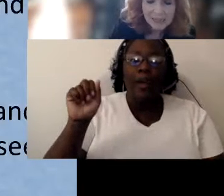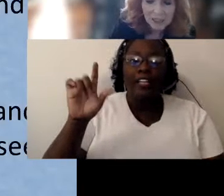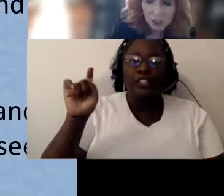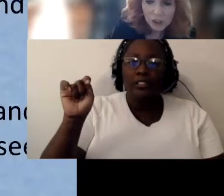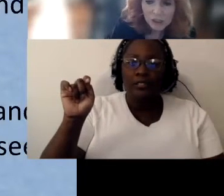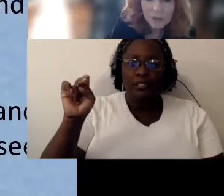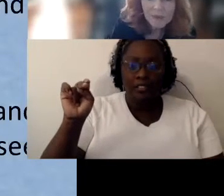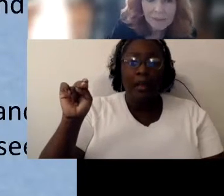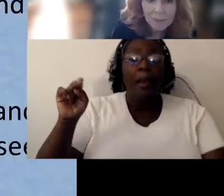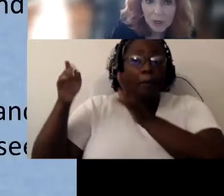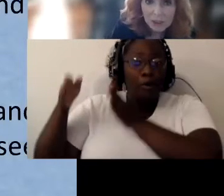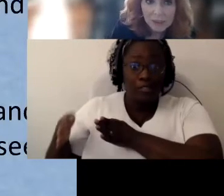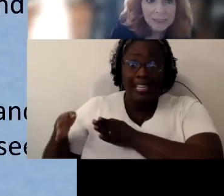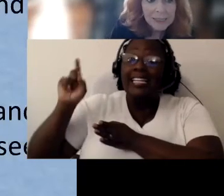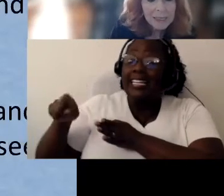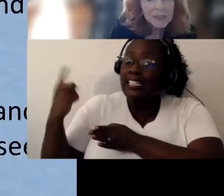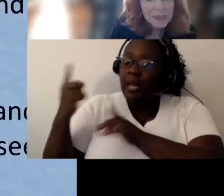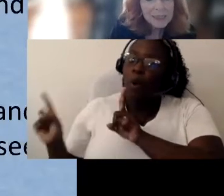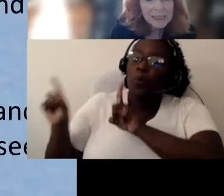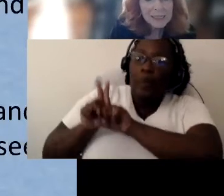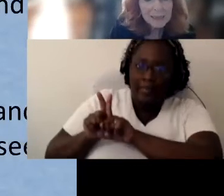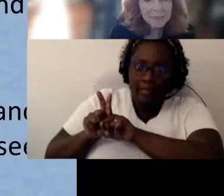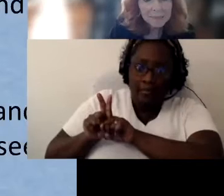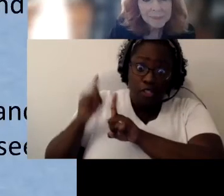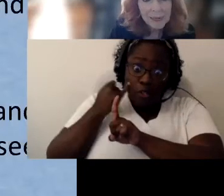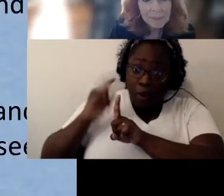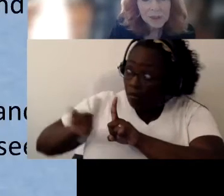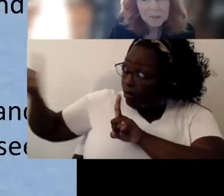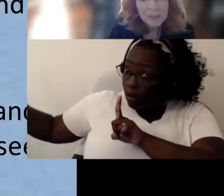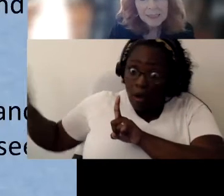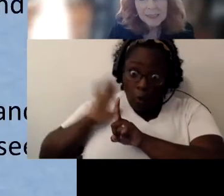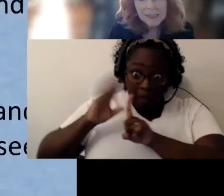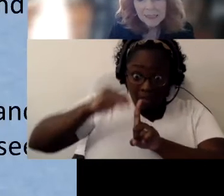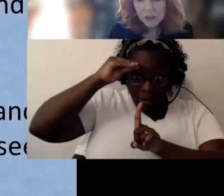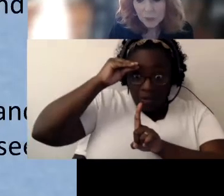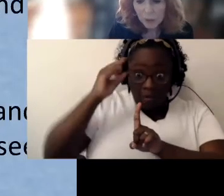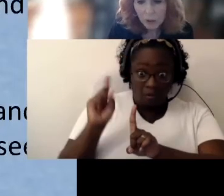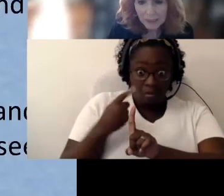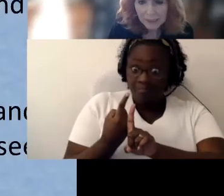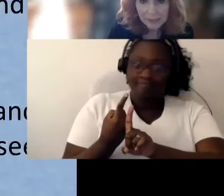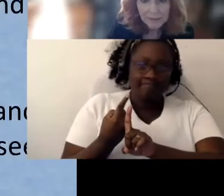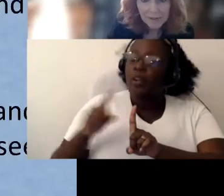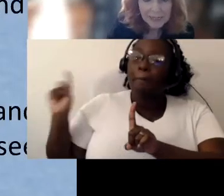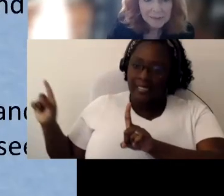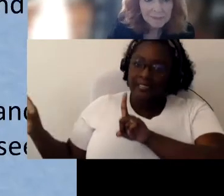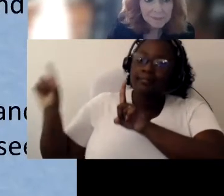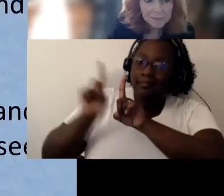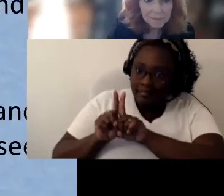Nothing occurs without a partner. So he says that person plays a central role in conveying